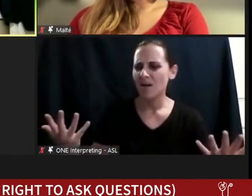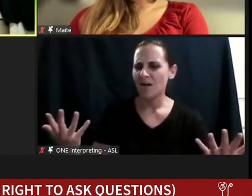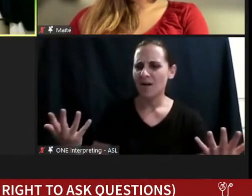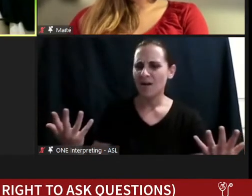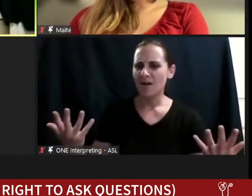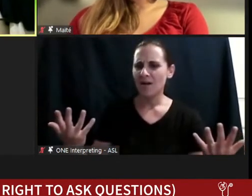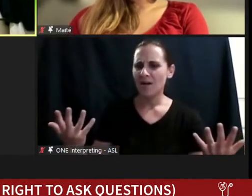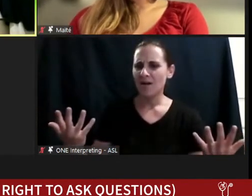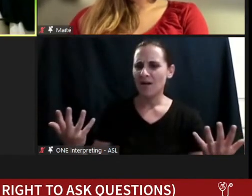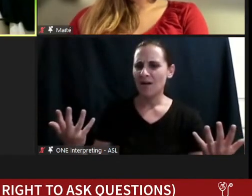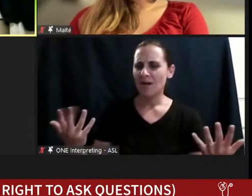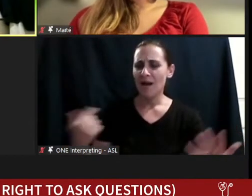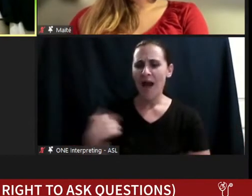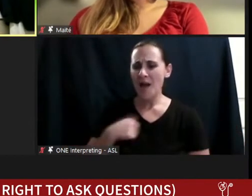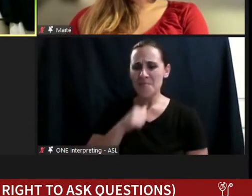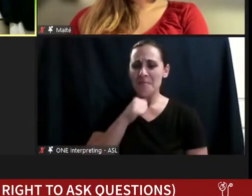unfortunate -- why do we have to add that word? >>DR. BLAUWET: